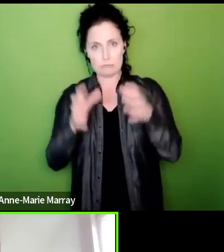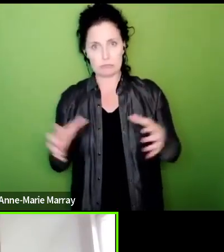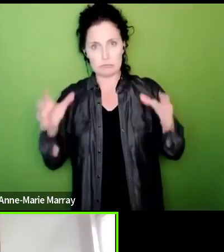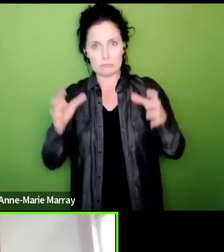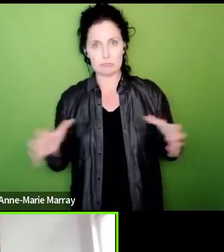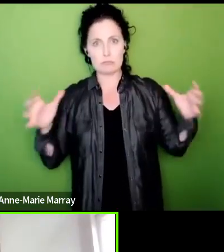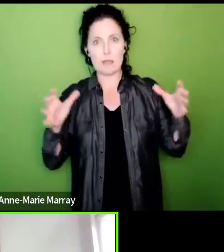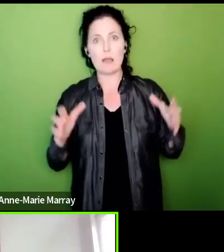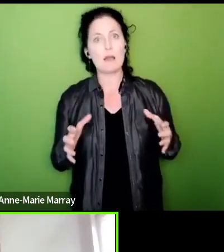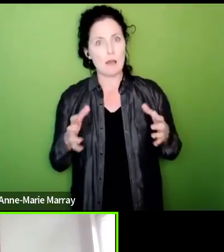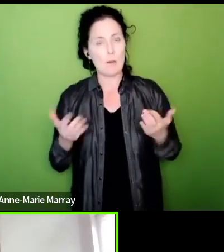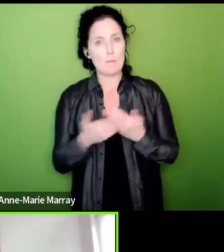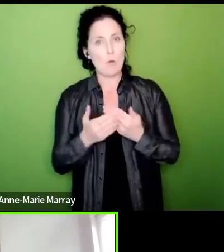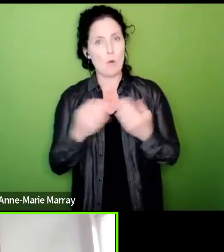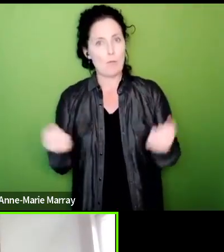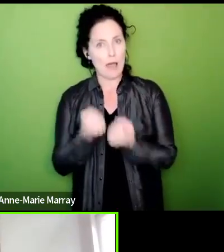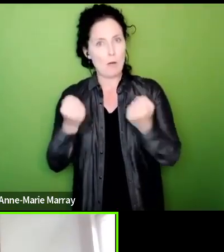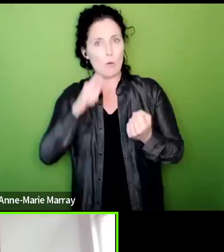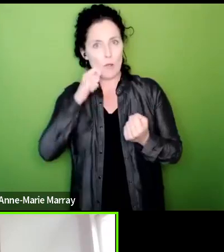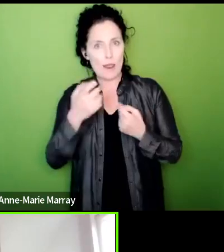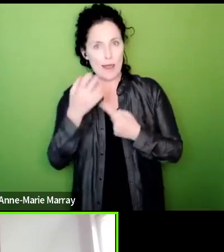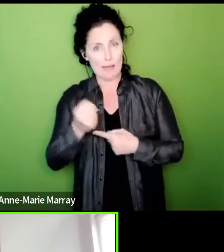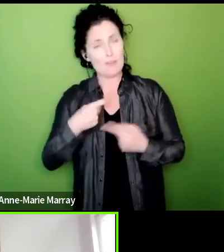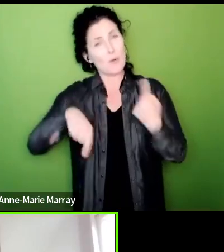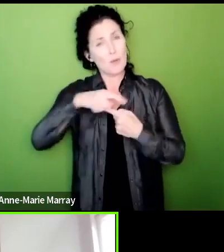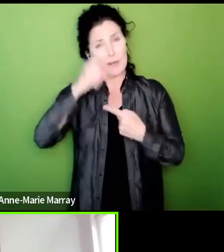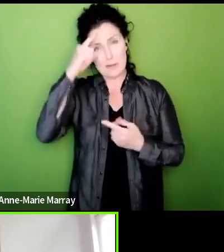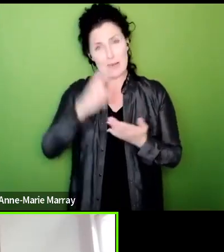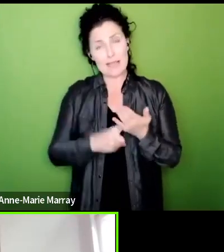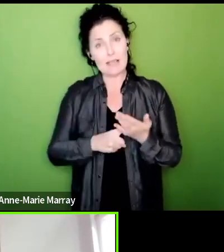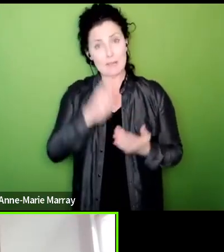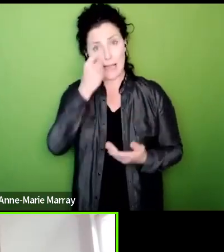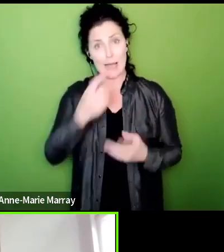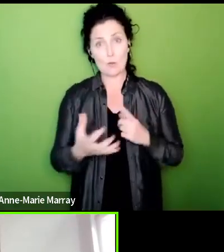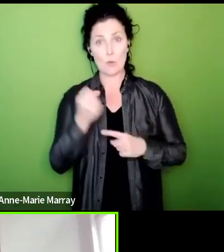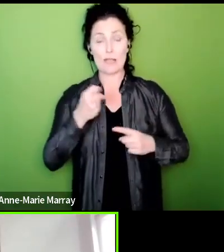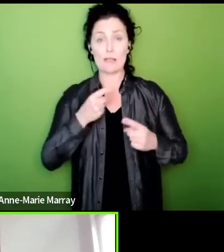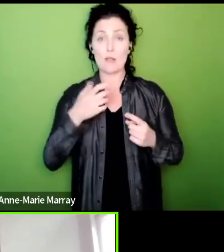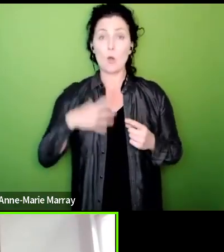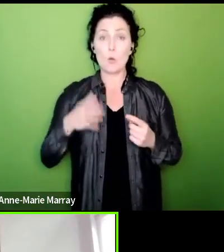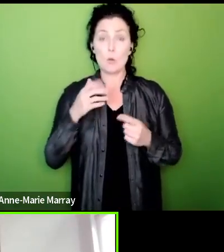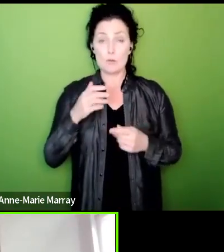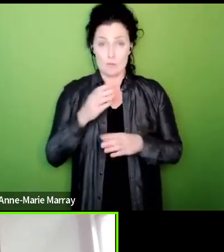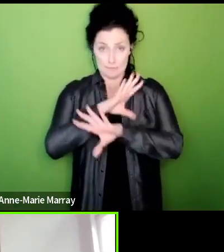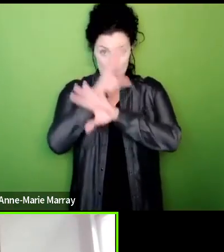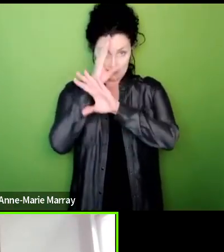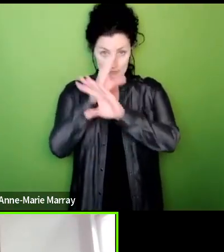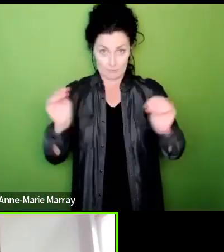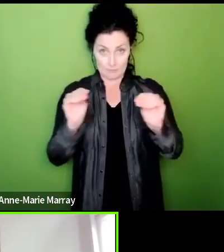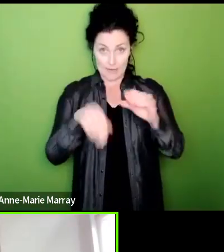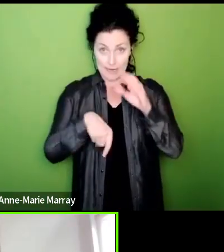so we do believe that we can win and what we need all members in HMRC to know is that irrespective